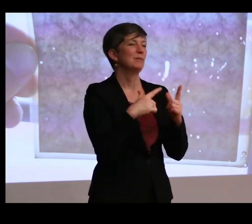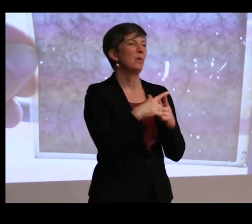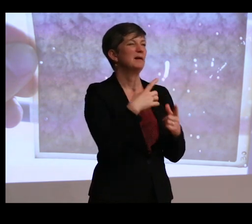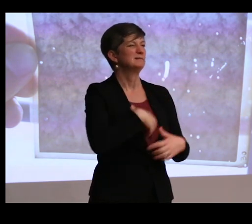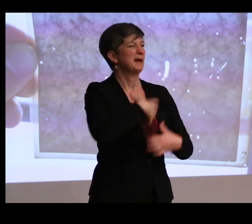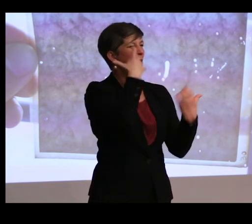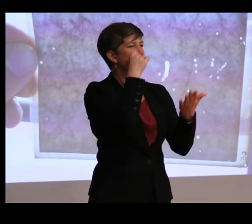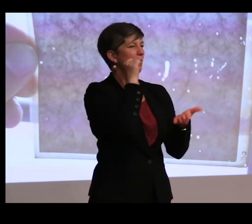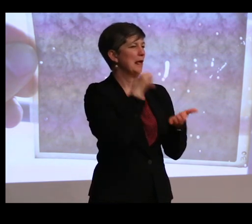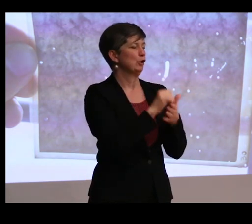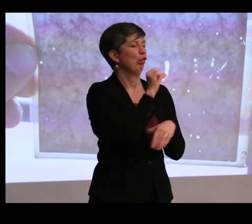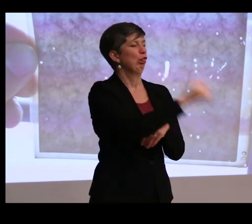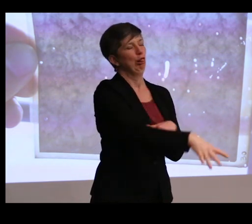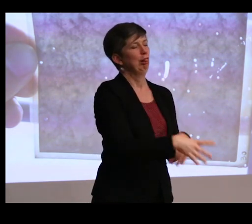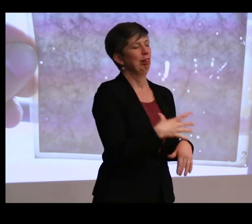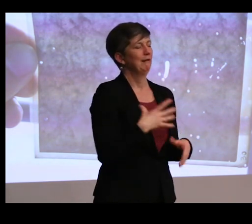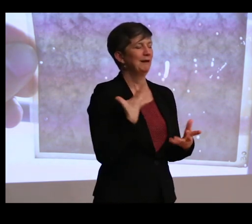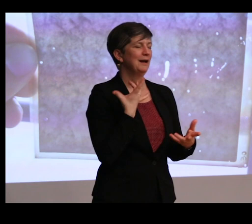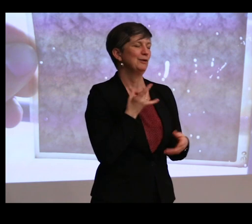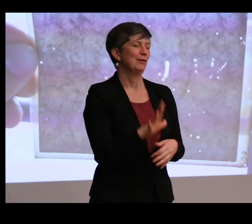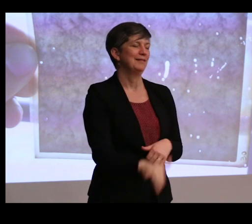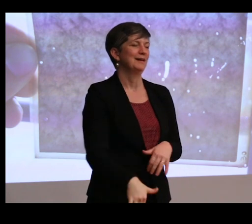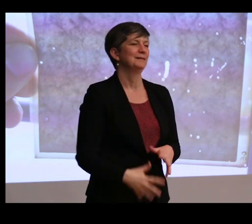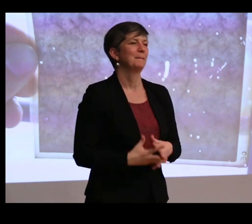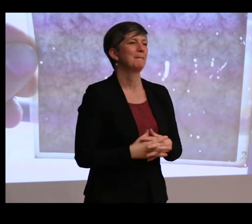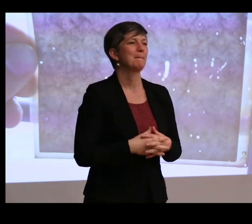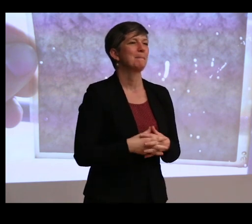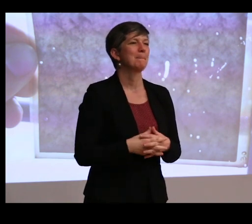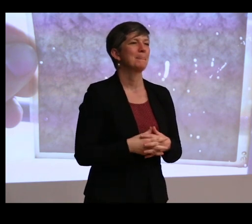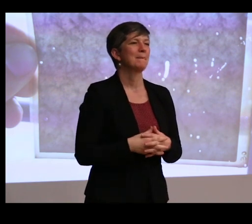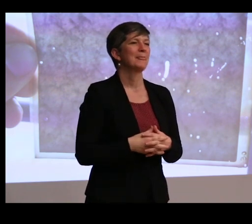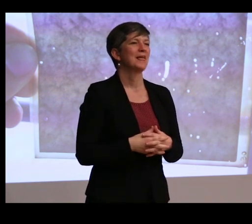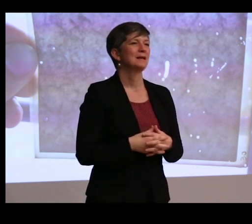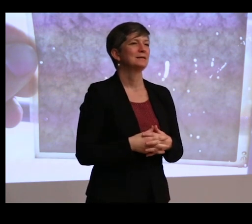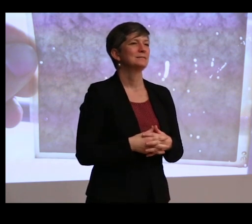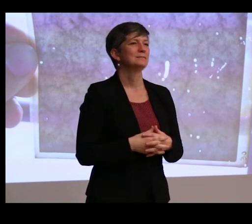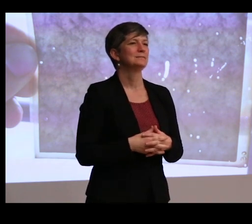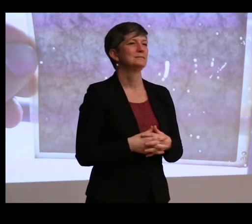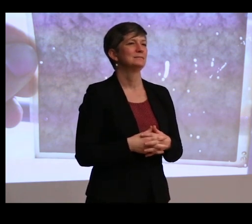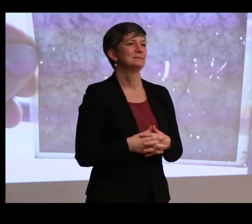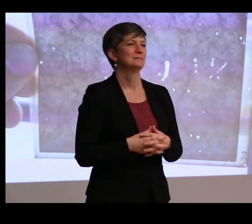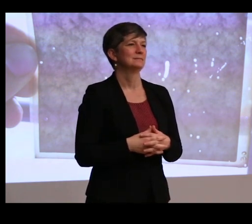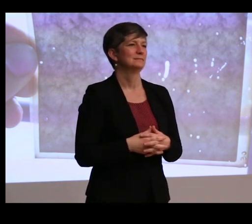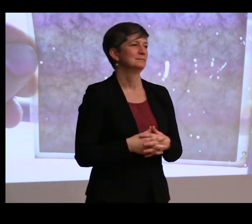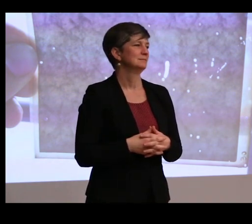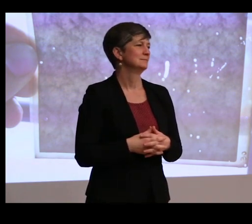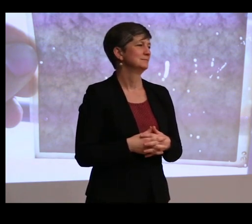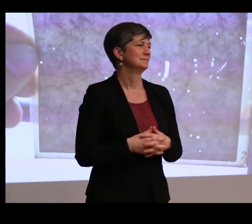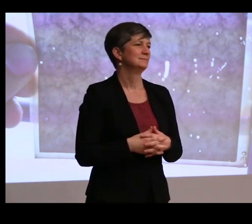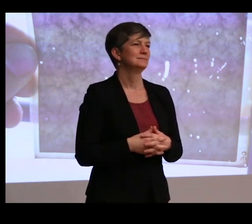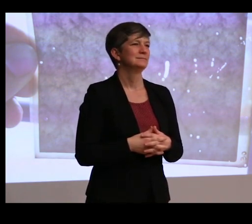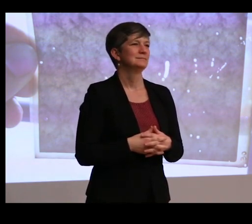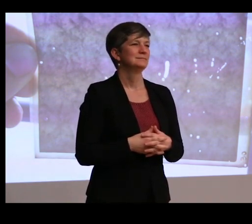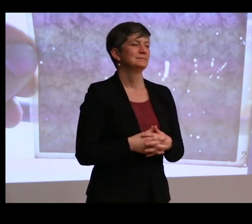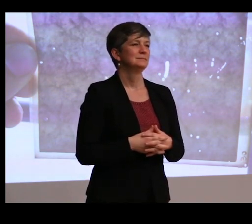And that's a whole other thing. So here, and then I'm coming here.